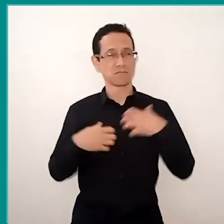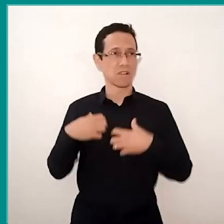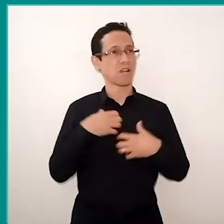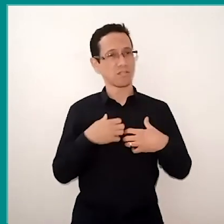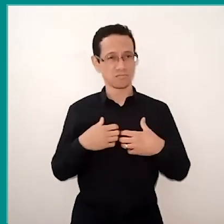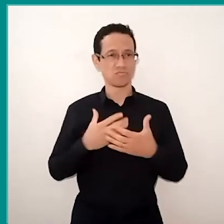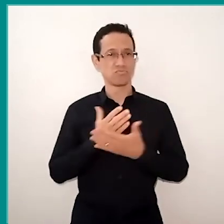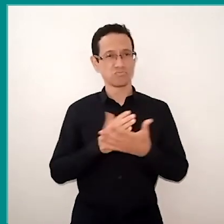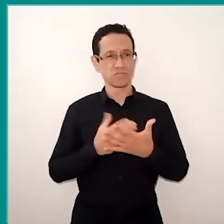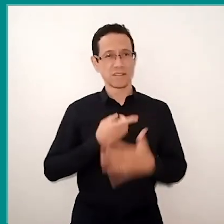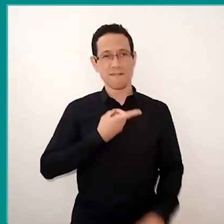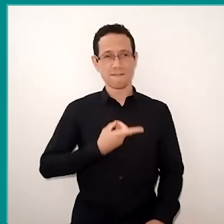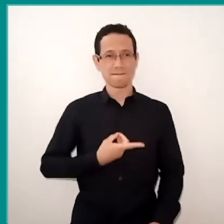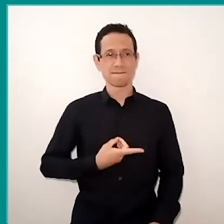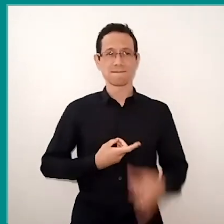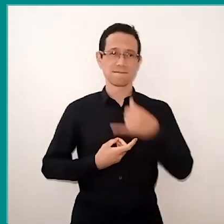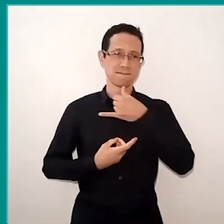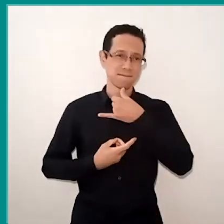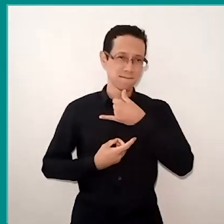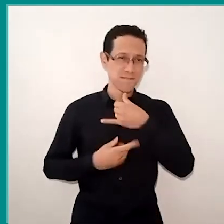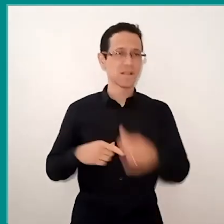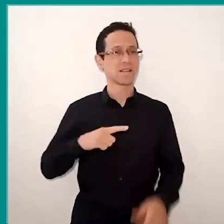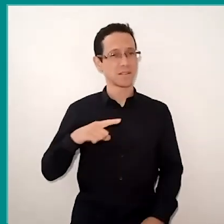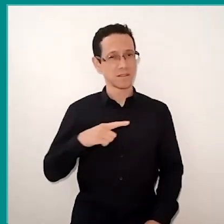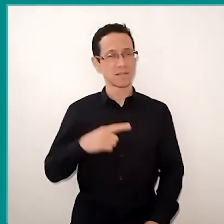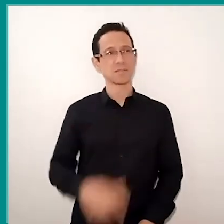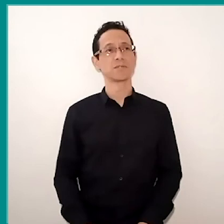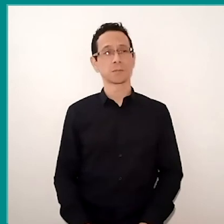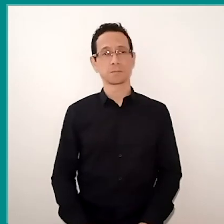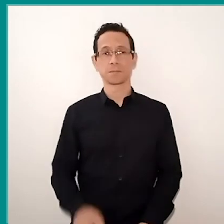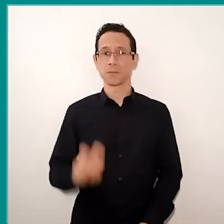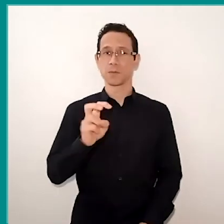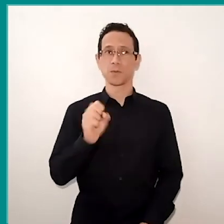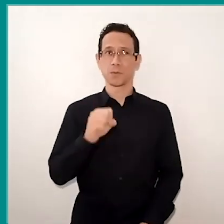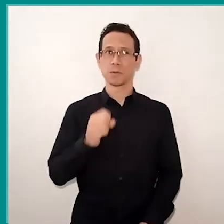and depression among teenagers. And that 58% of them are still in high school,